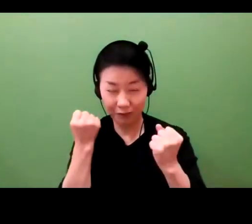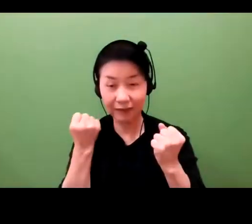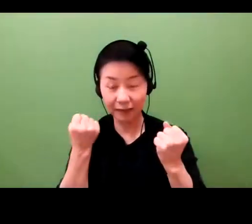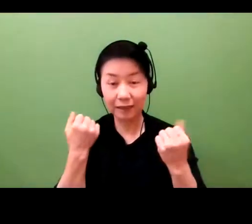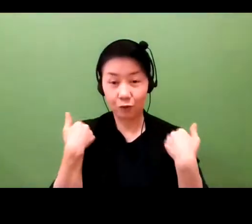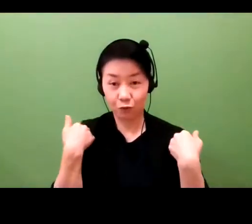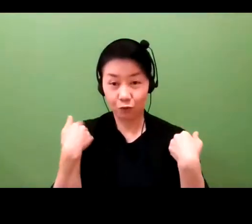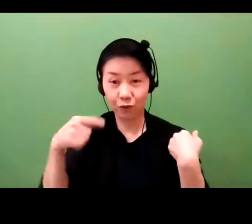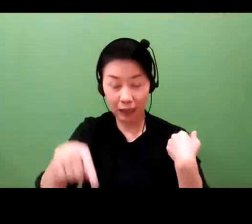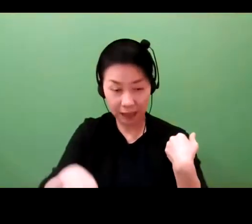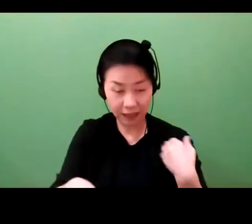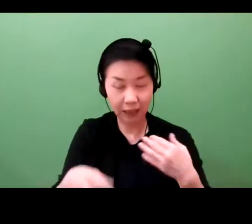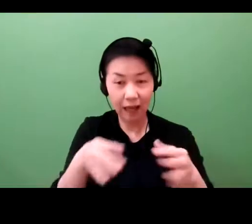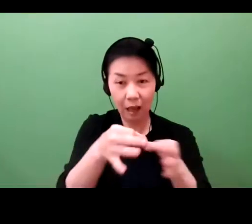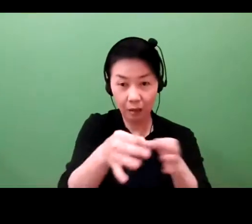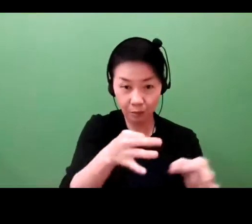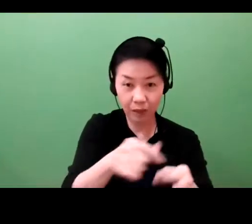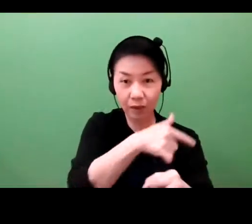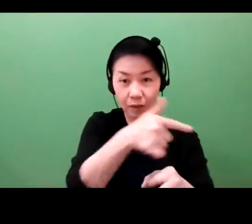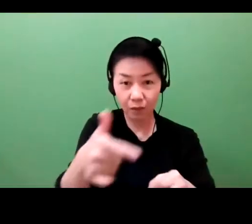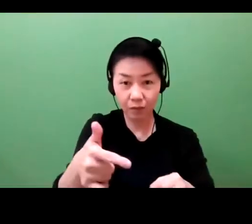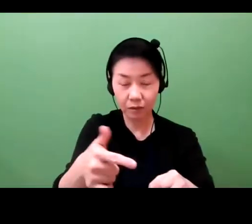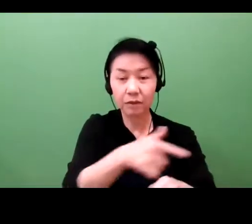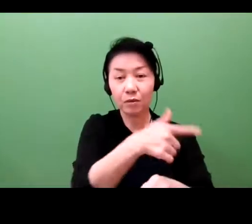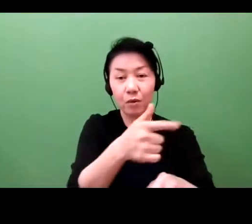Now, the two major commercialization pathways,